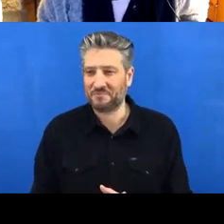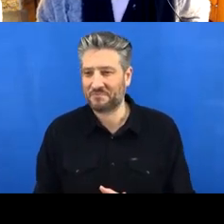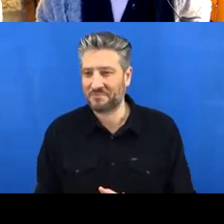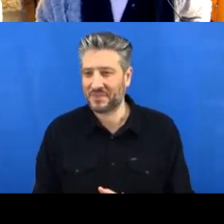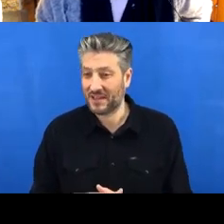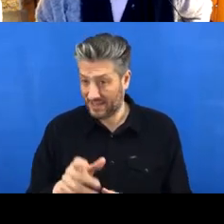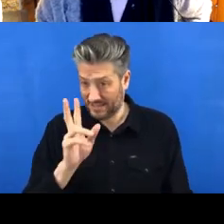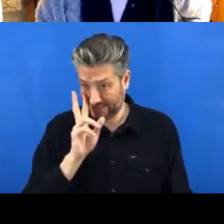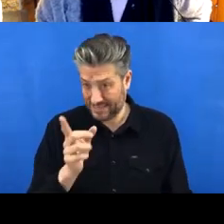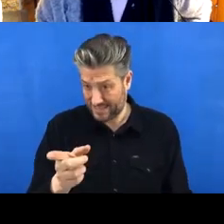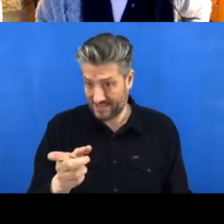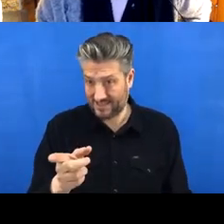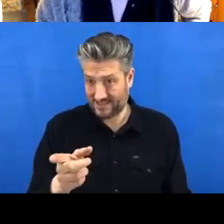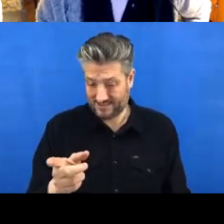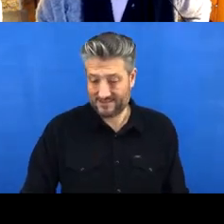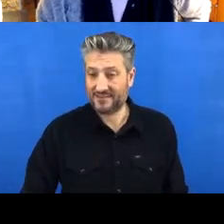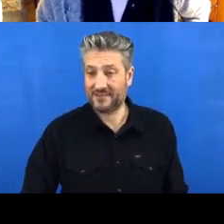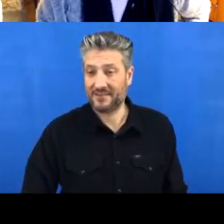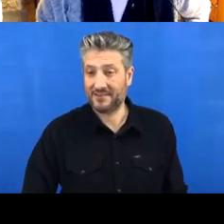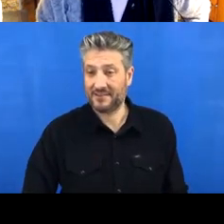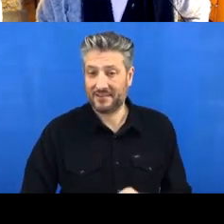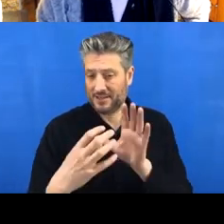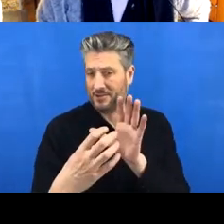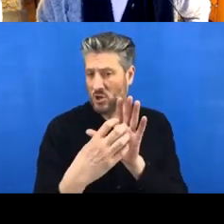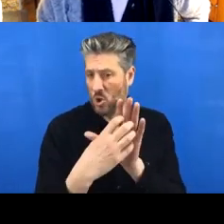I'll just show you what we're gonna do here. So here we're gonna collaborate,